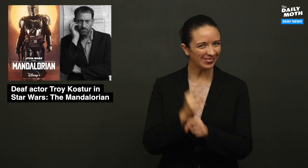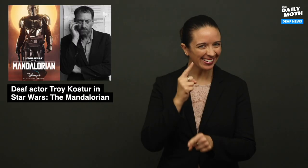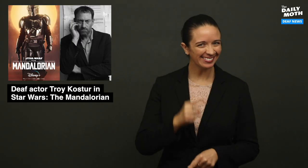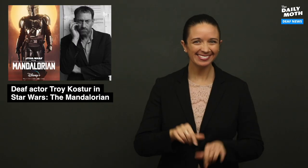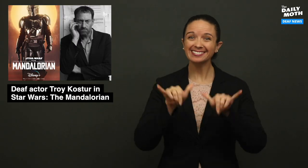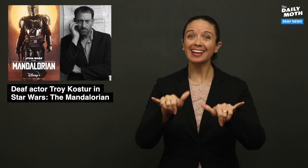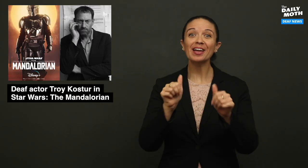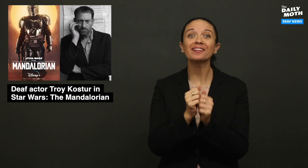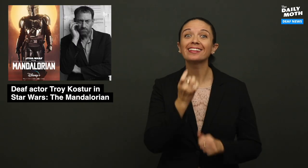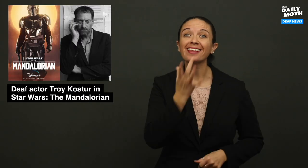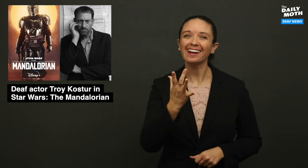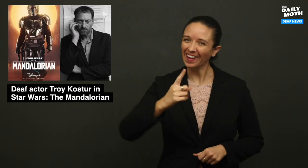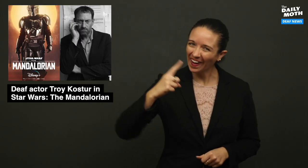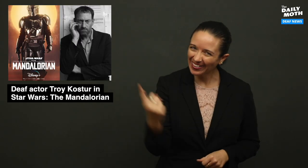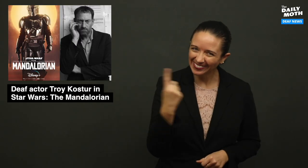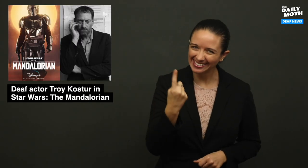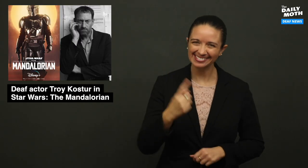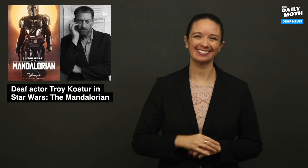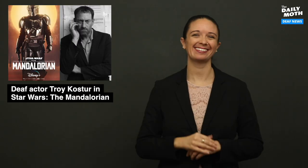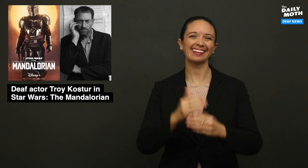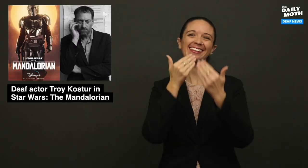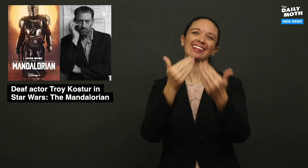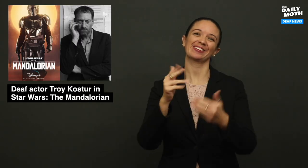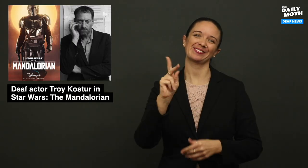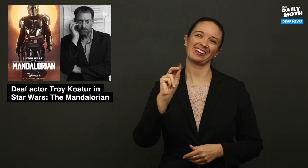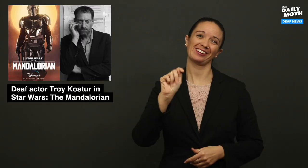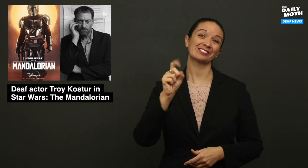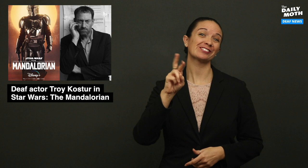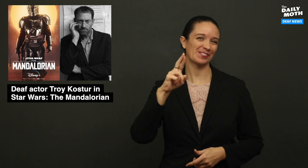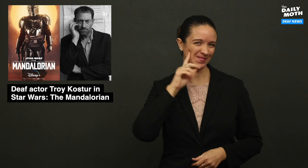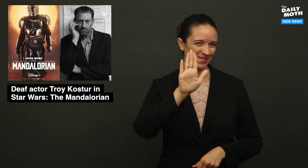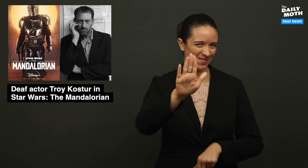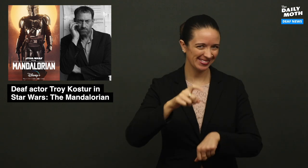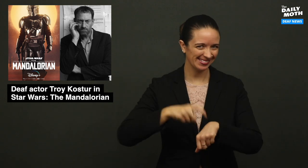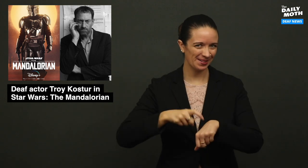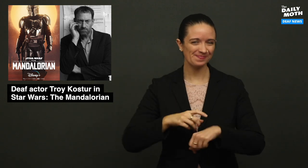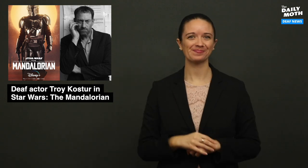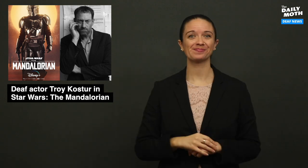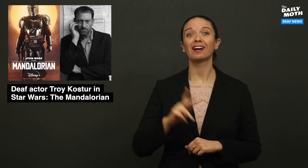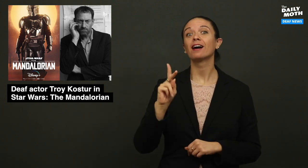Right. Stay with the Light, always! Thank you Kotsur for your time.